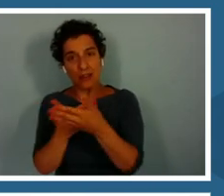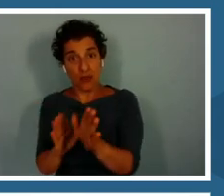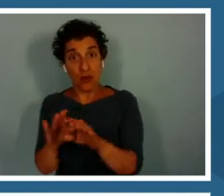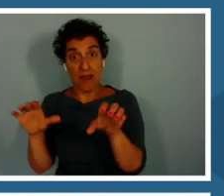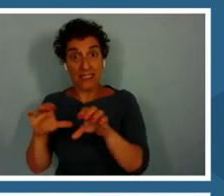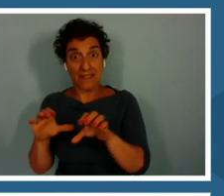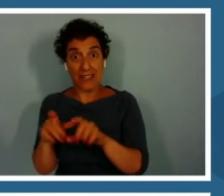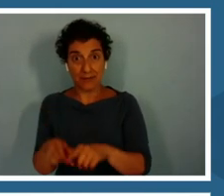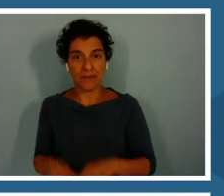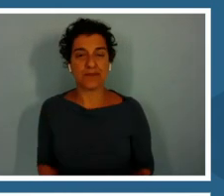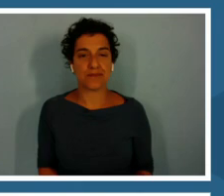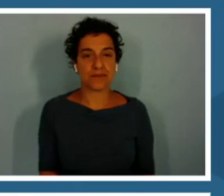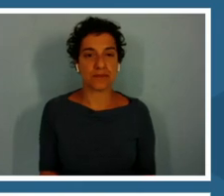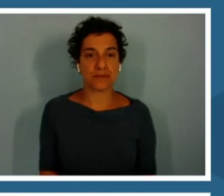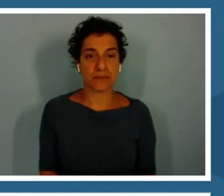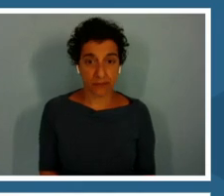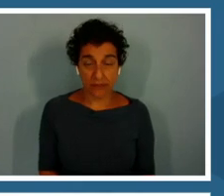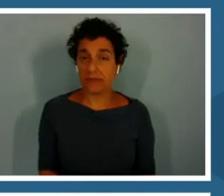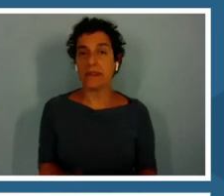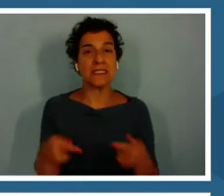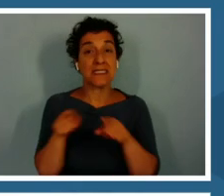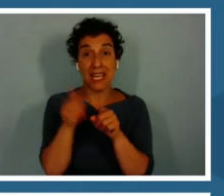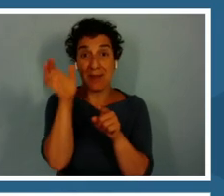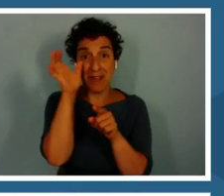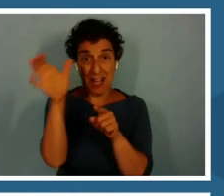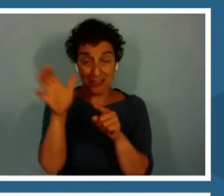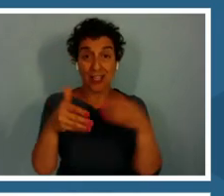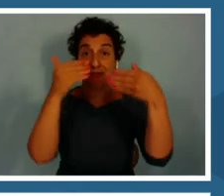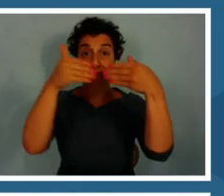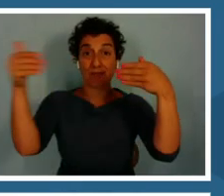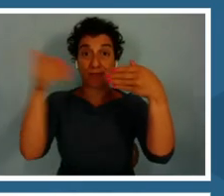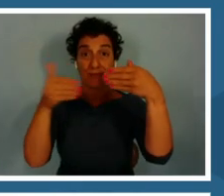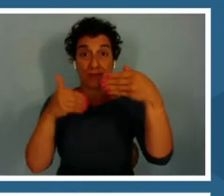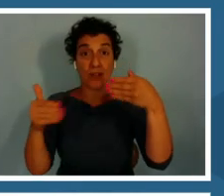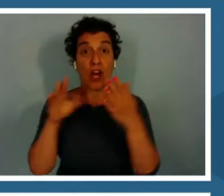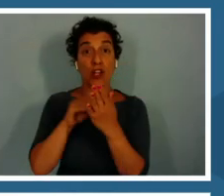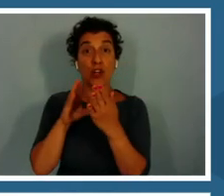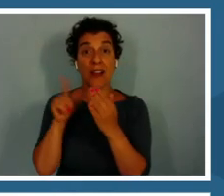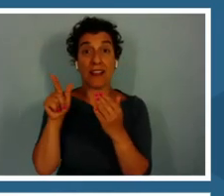Again, it's the same thing. It is the learning lab platform. No surprises here.